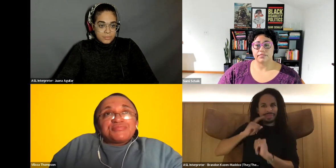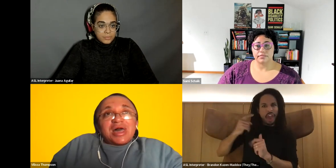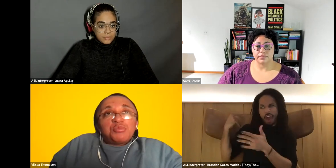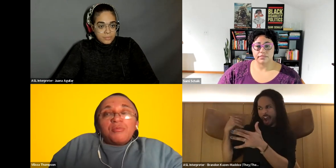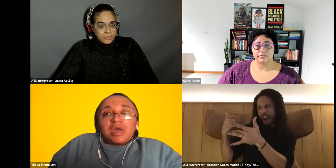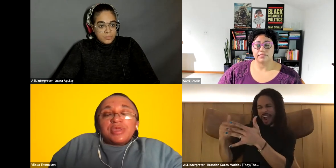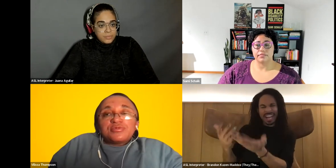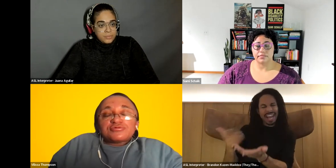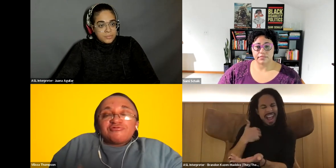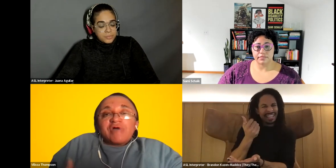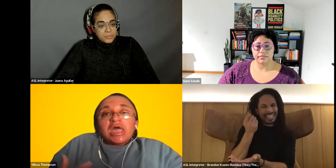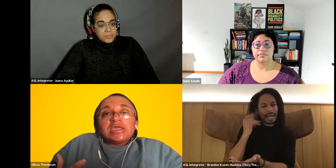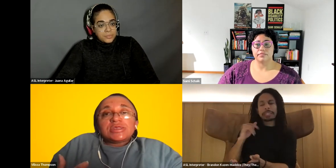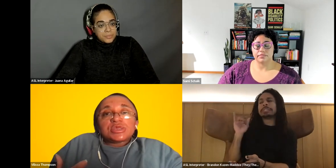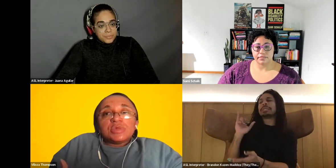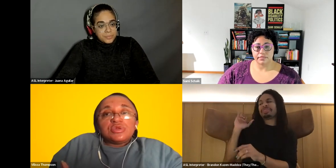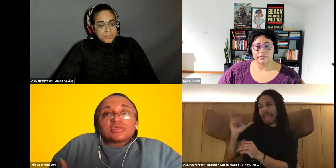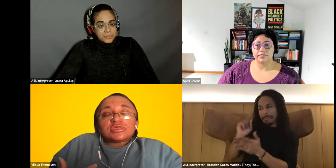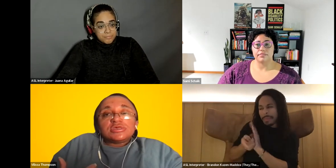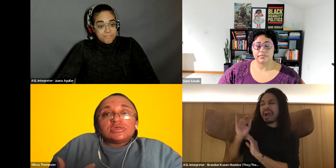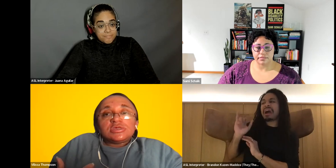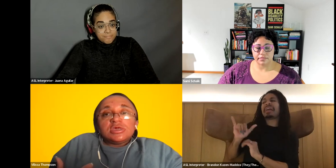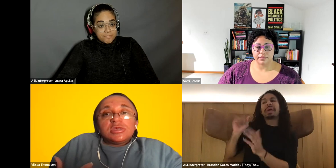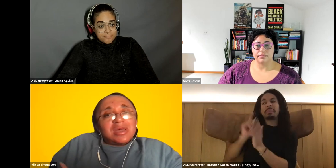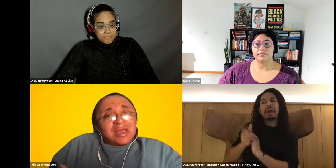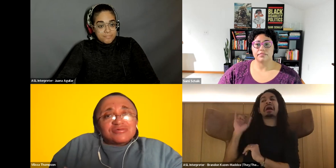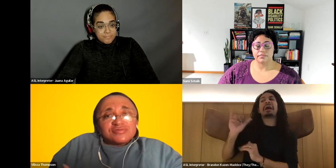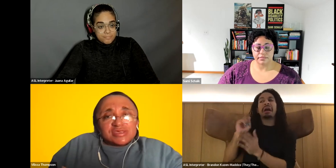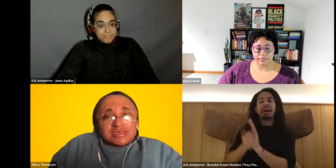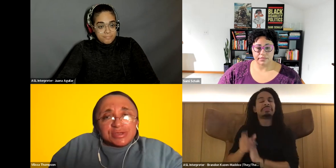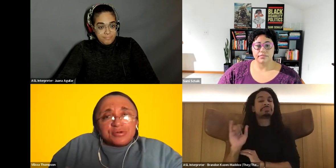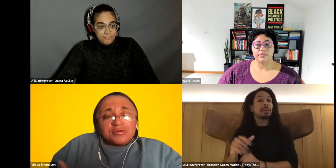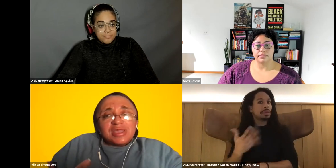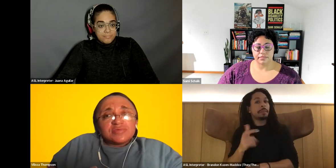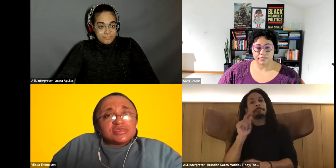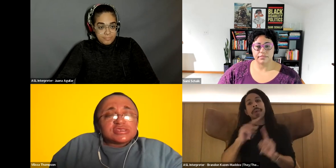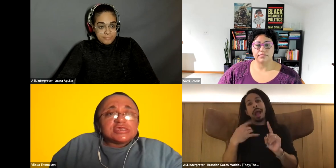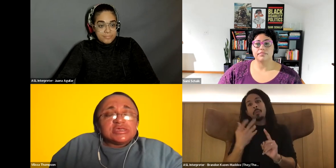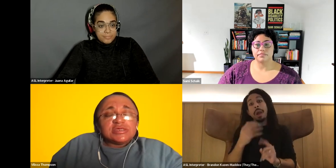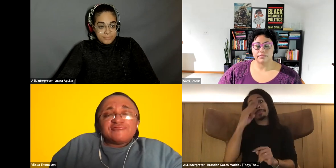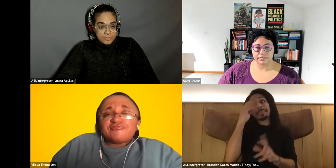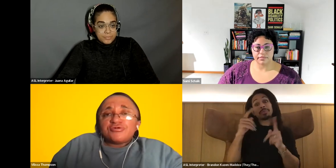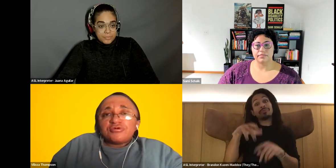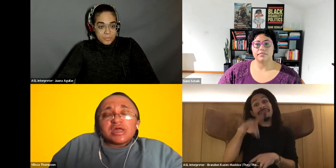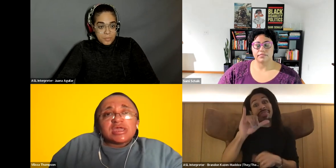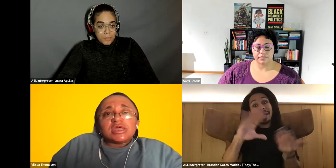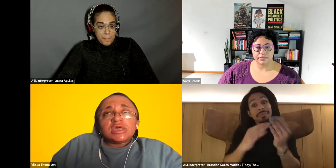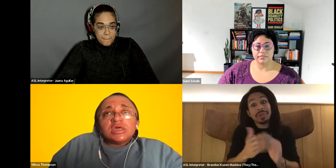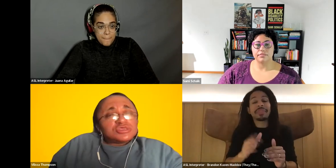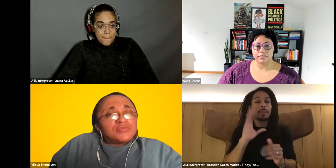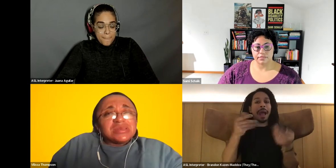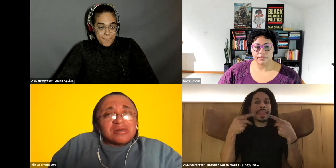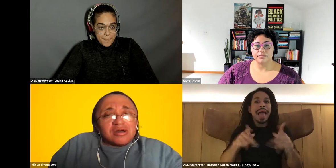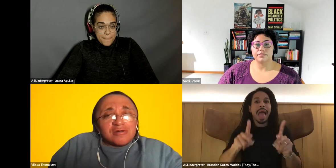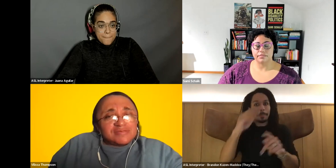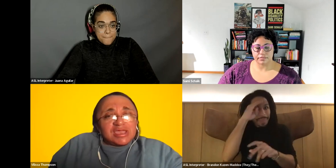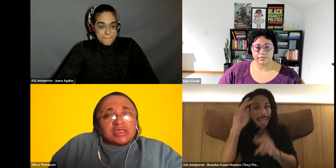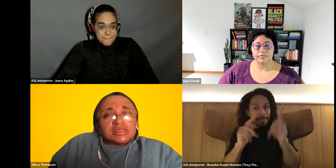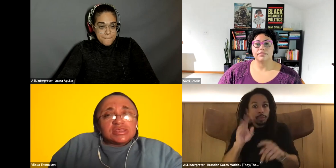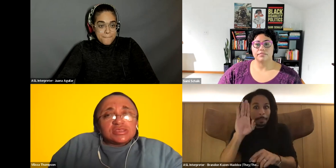Vilissa Thompson: I want black people to find community that allows them to heal and to be seen in full, and to be loved, and